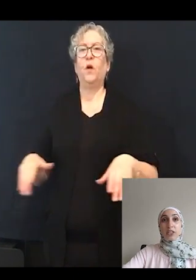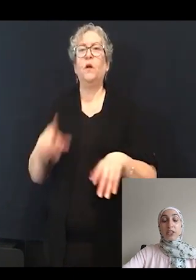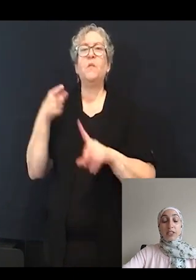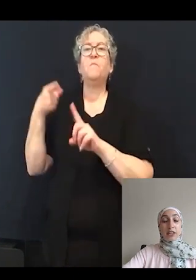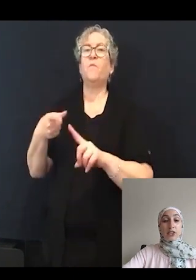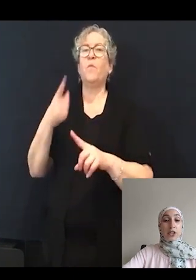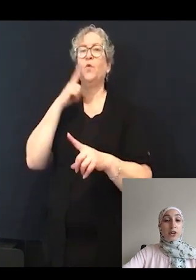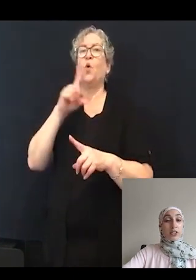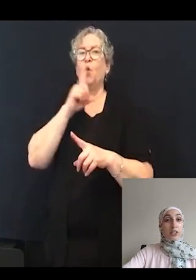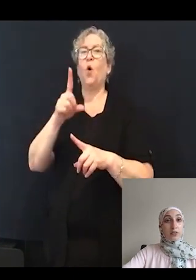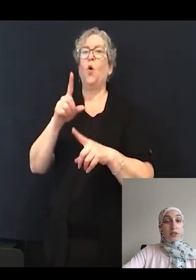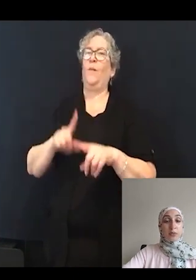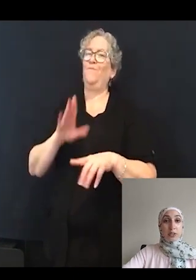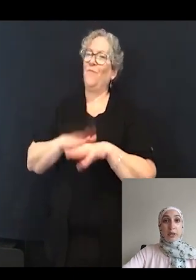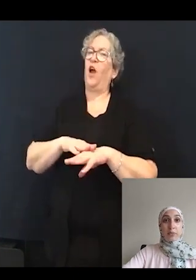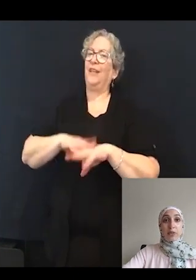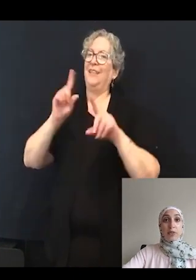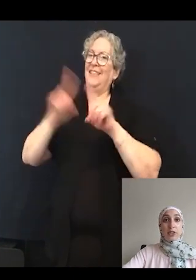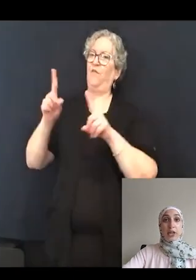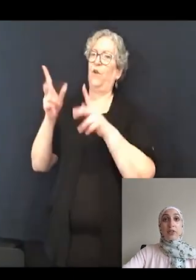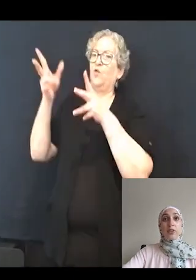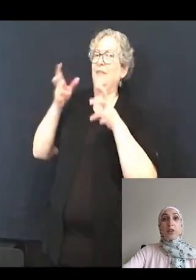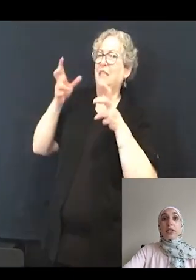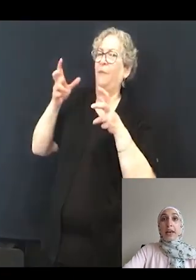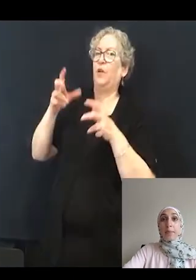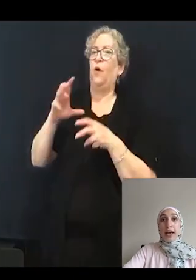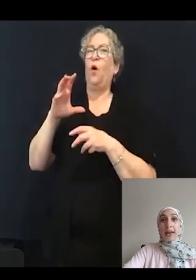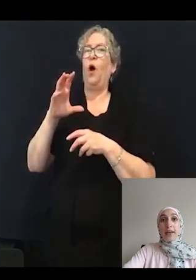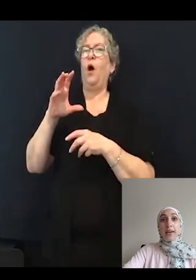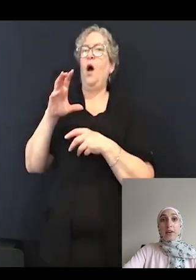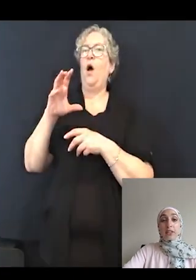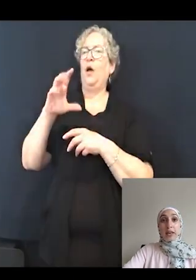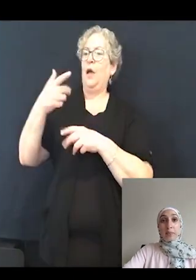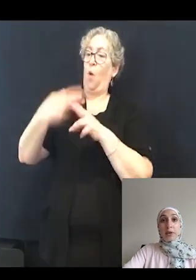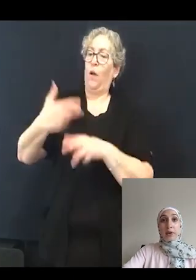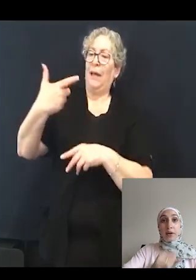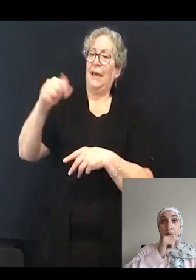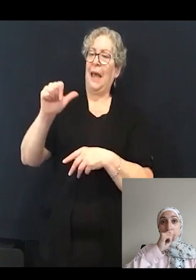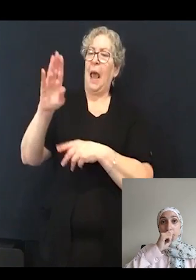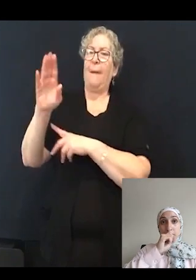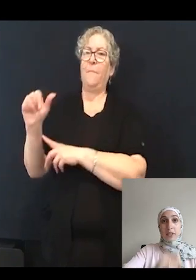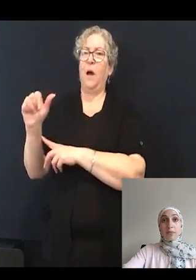on a different receptor or channel called a GABA receptor.